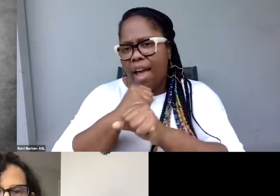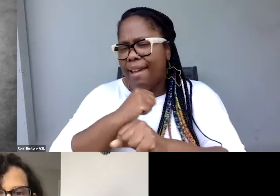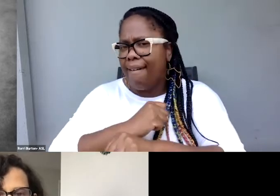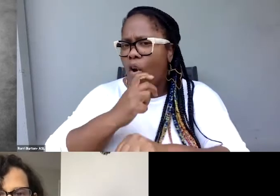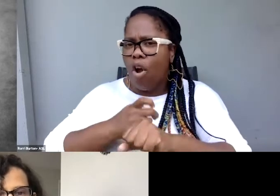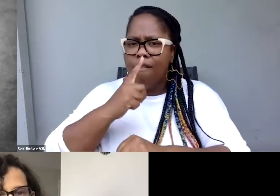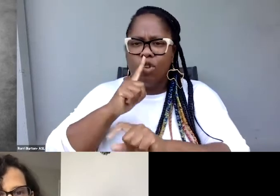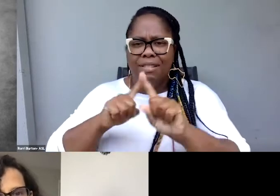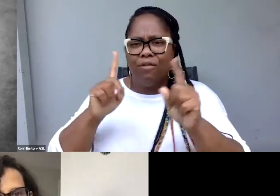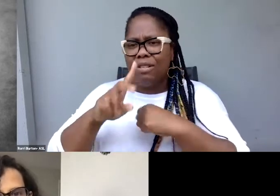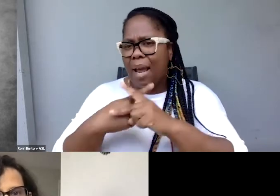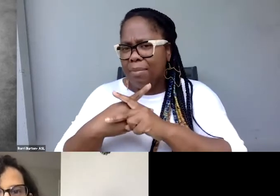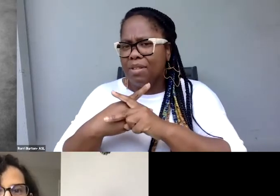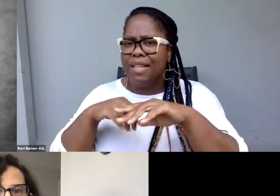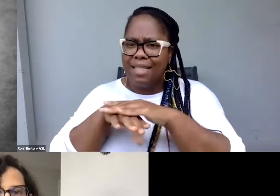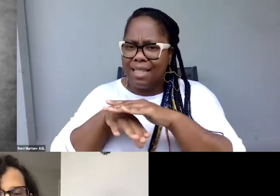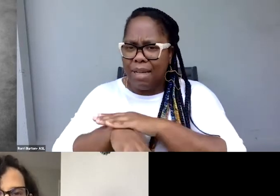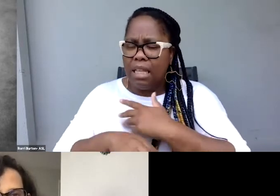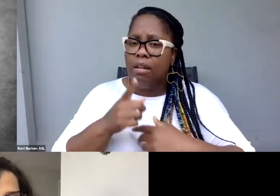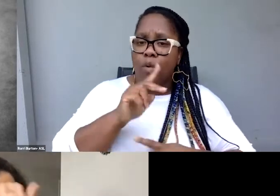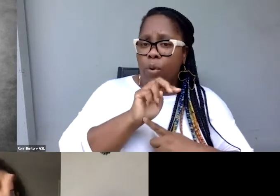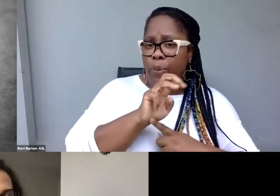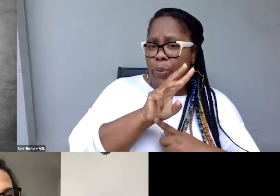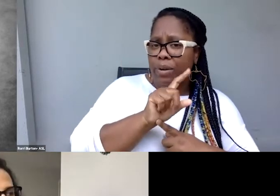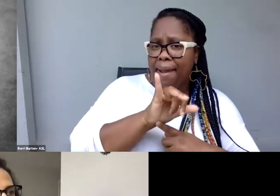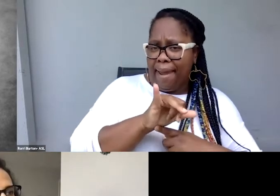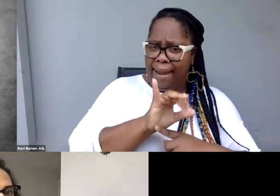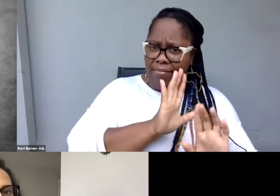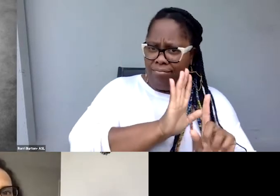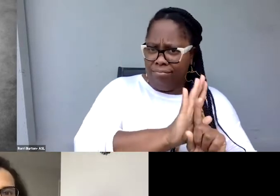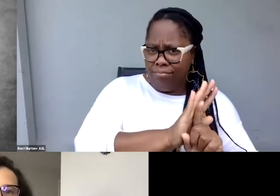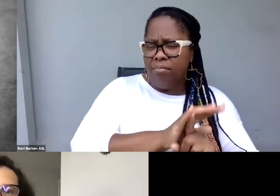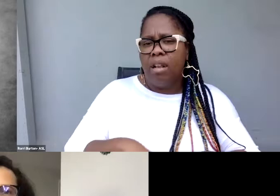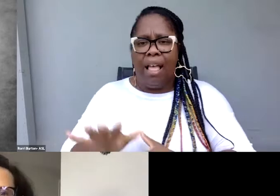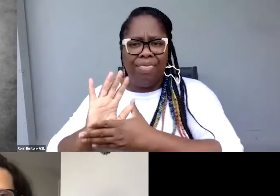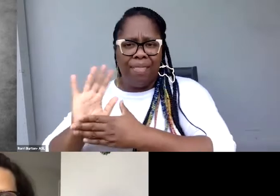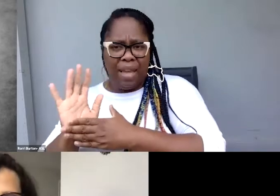both in how New Day operates and in the work, the films that we distribute.